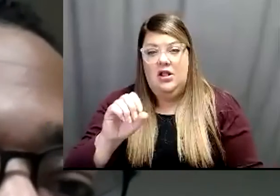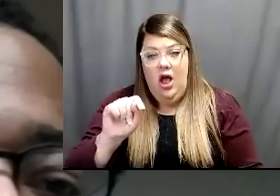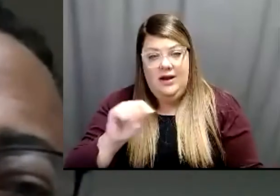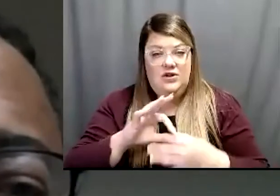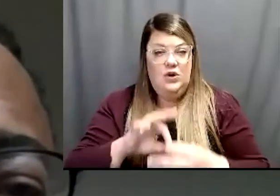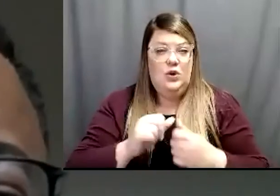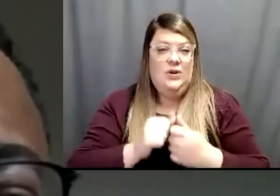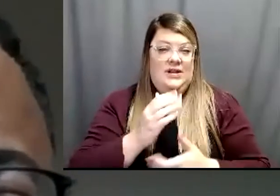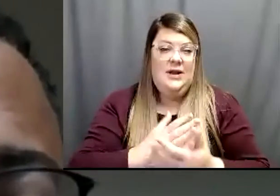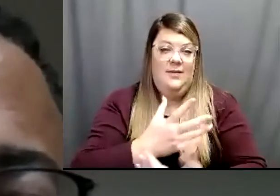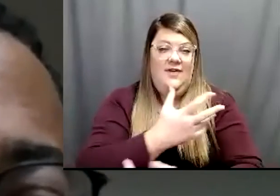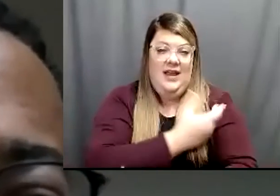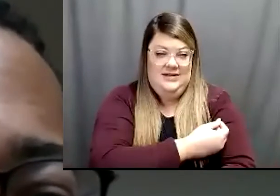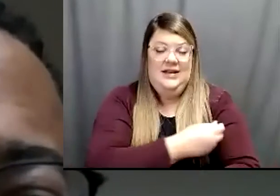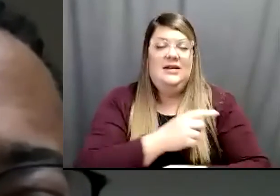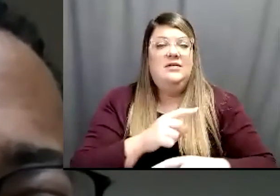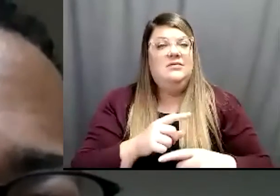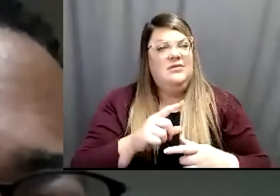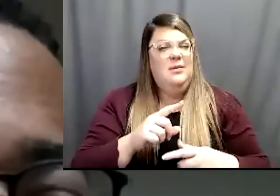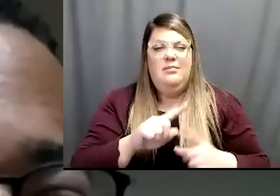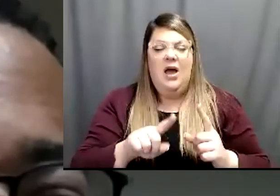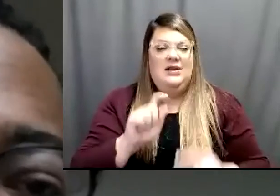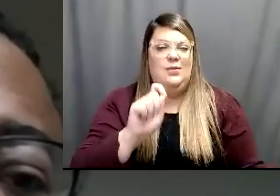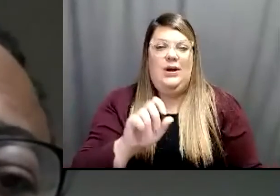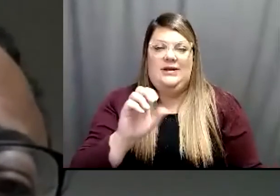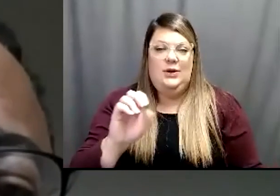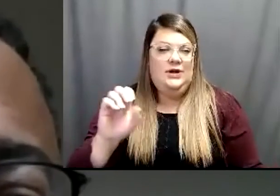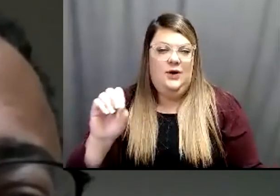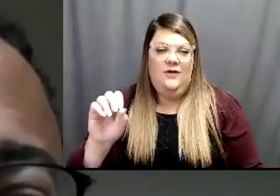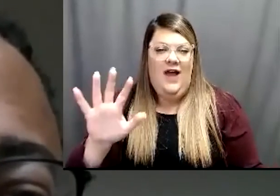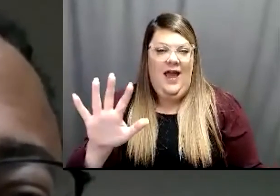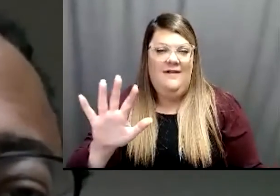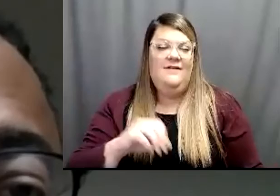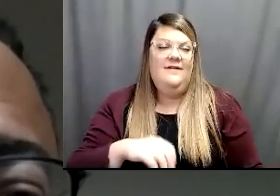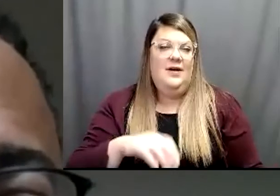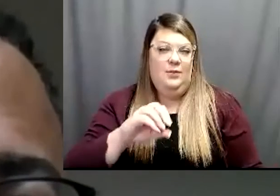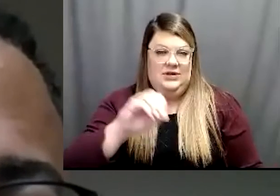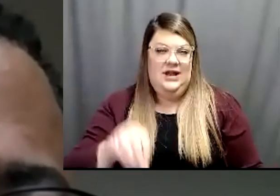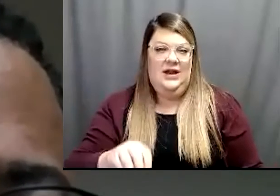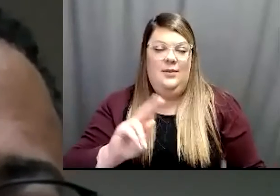Those are you know it's it's it's 0.005 percent of people that actually have a severe reaction.